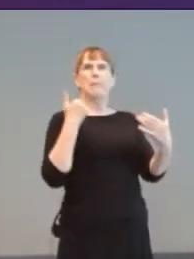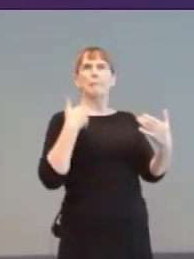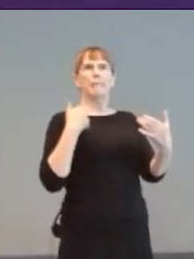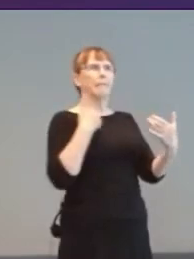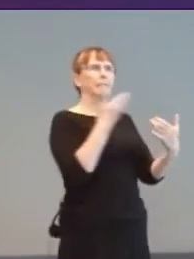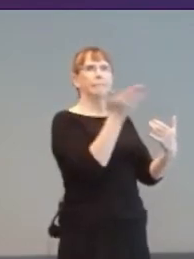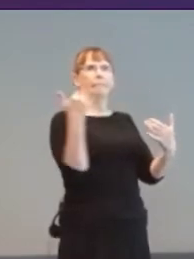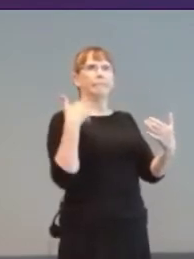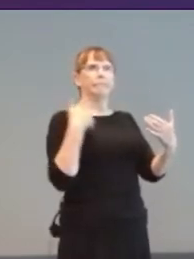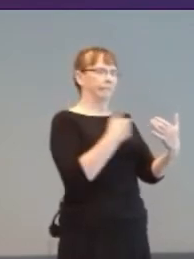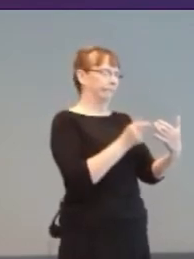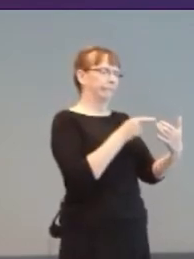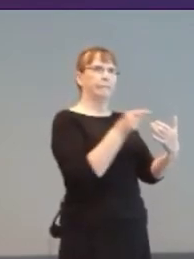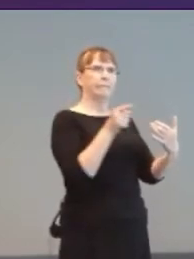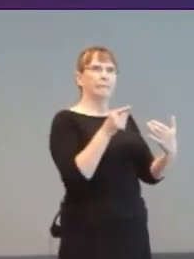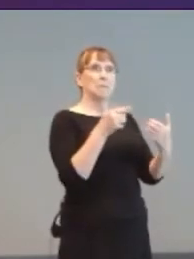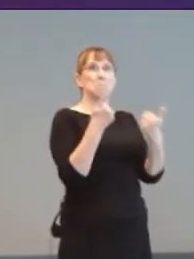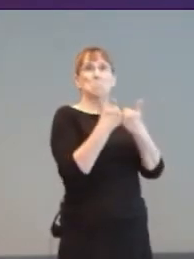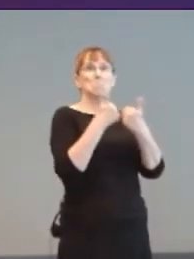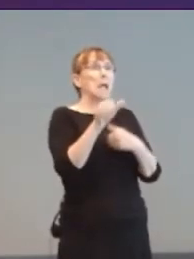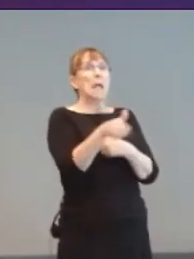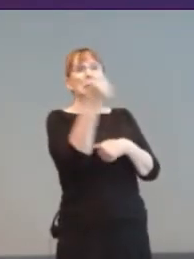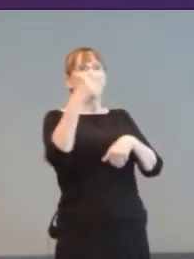By 2016 Apple had made their phones, tablets,